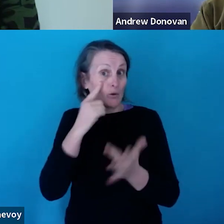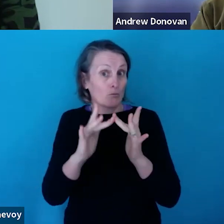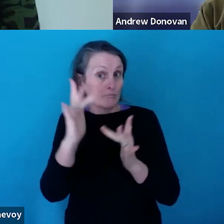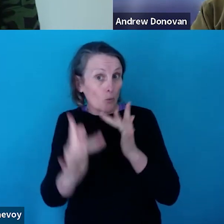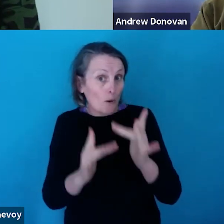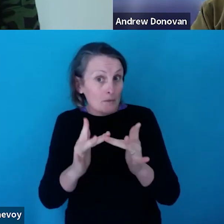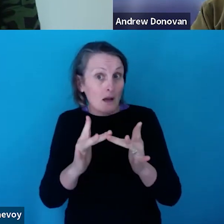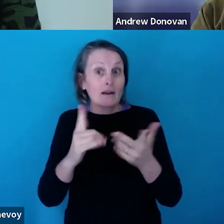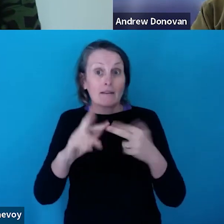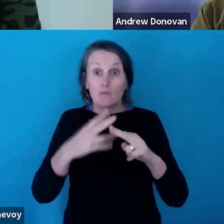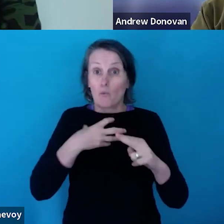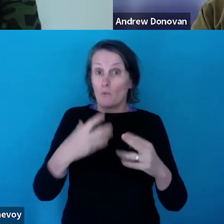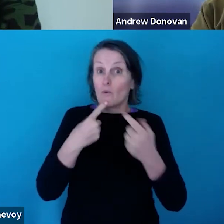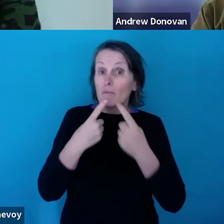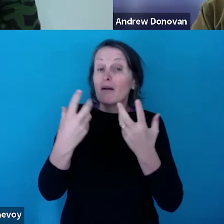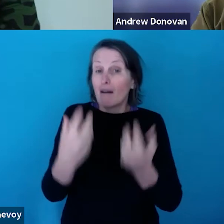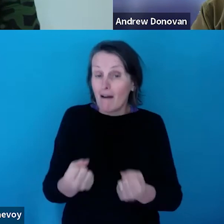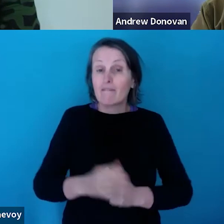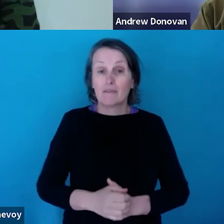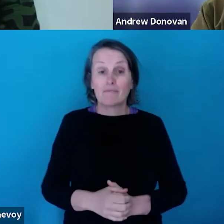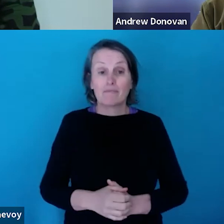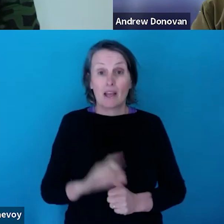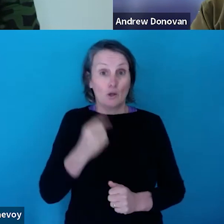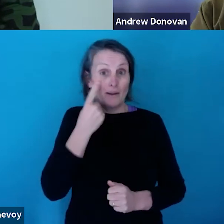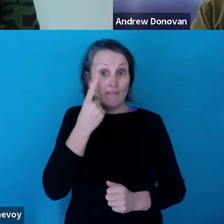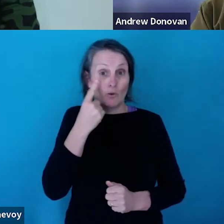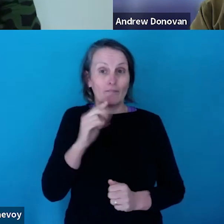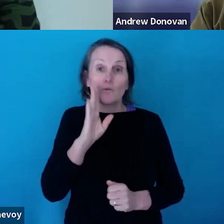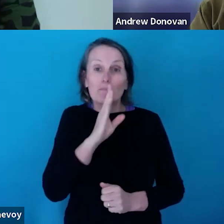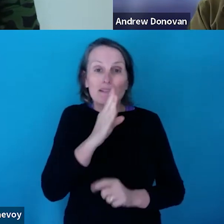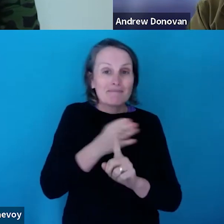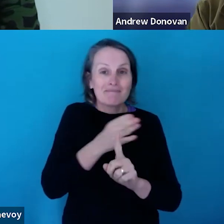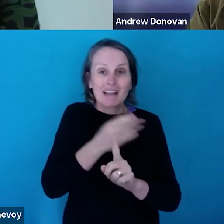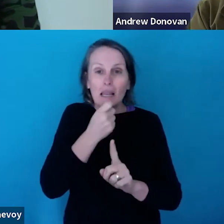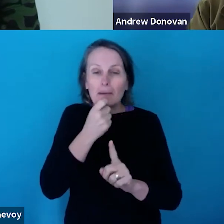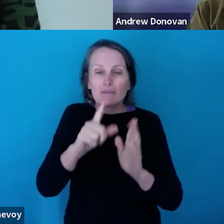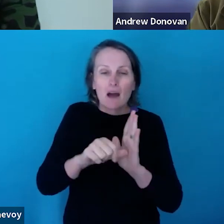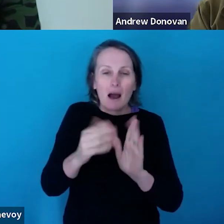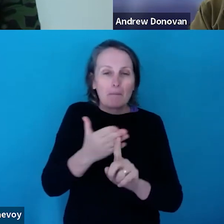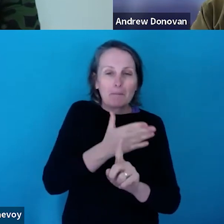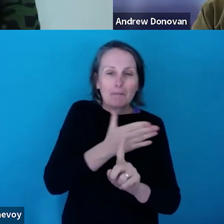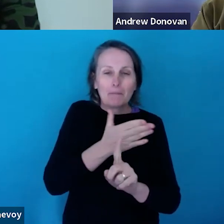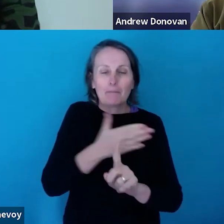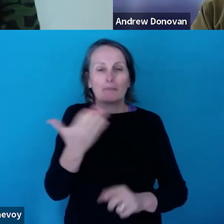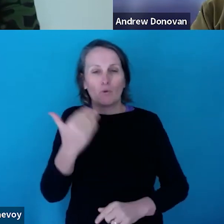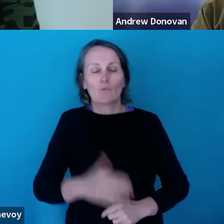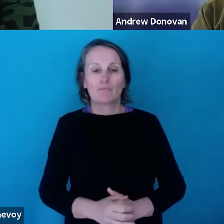you can catch up on what happened in the first few minutes if it you missed those. And again, of course, if you